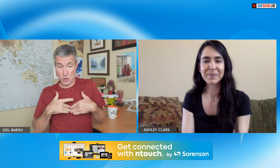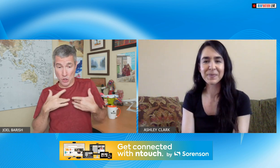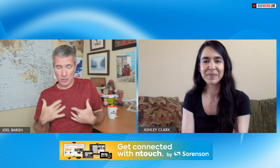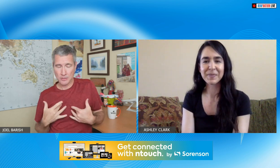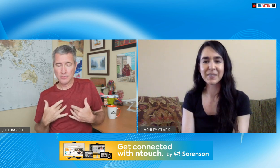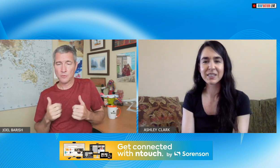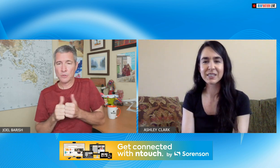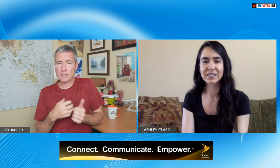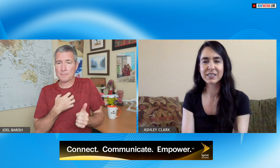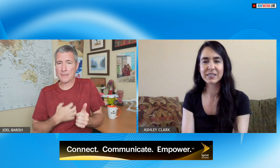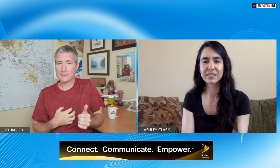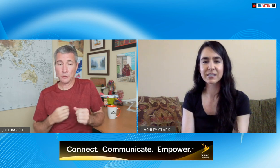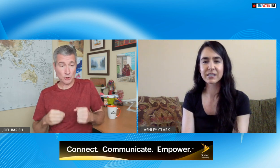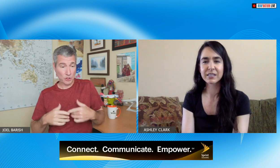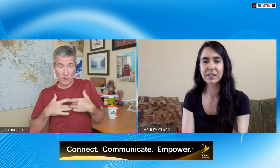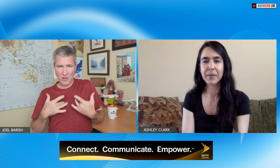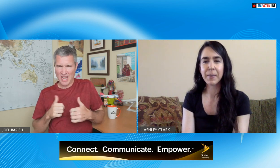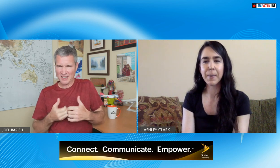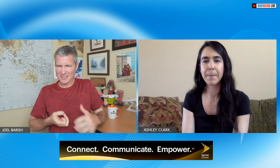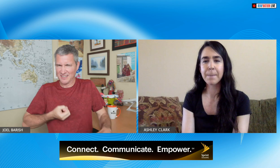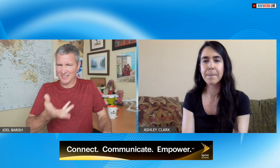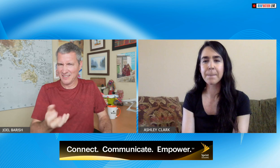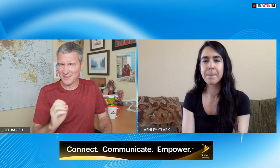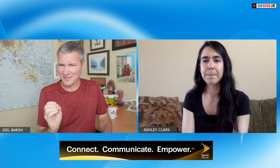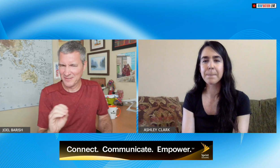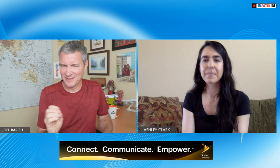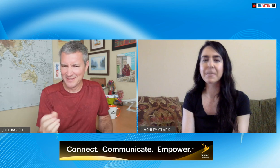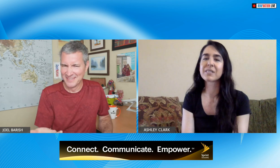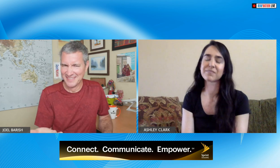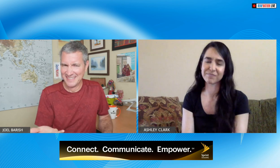alright well you have to have the heart you have to have passion but how do you. I